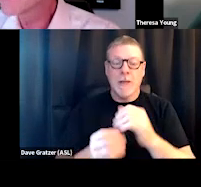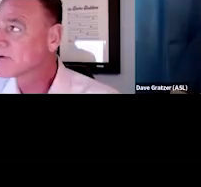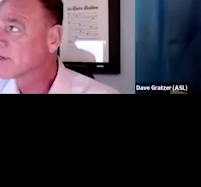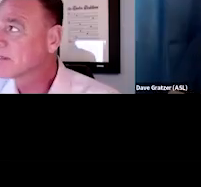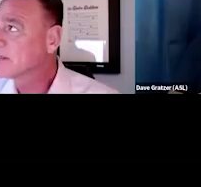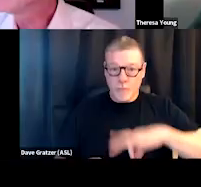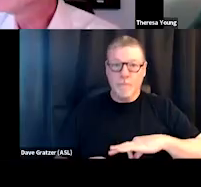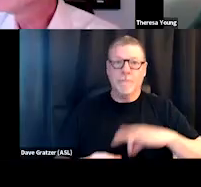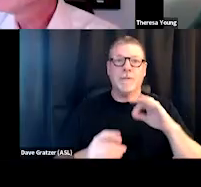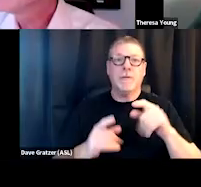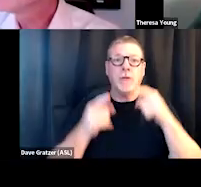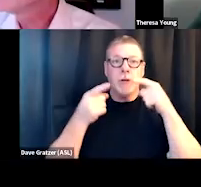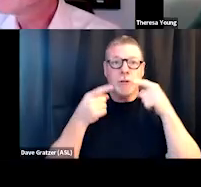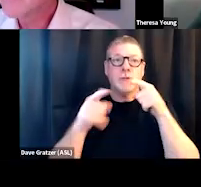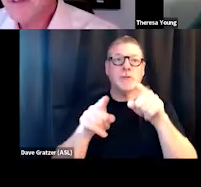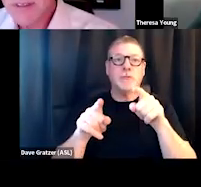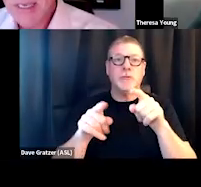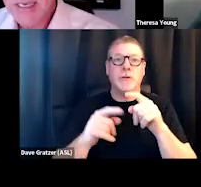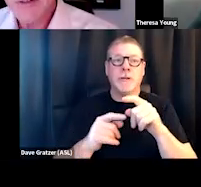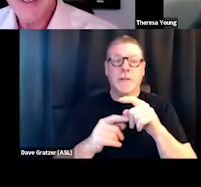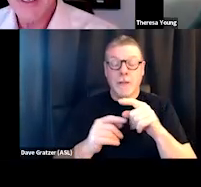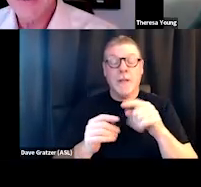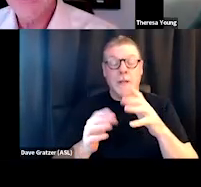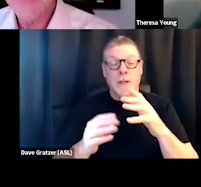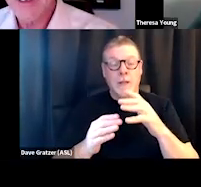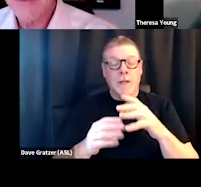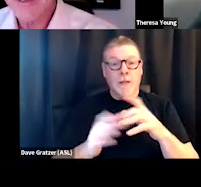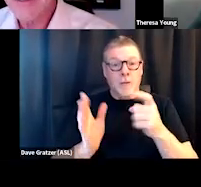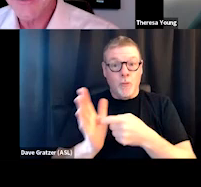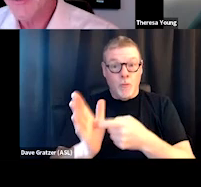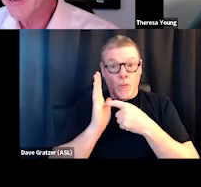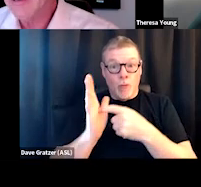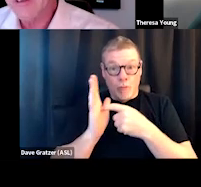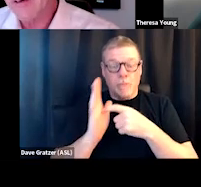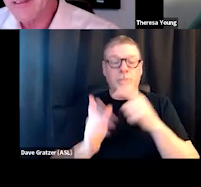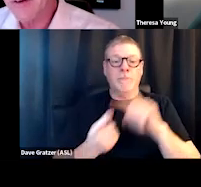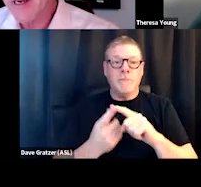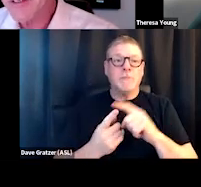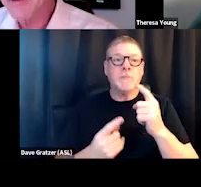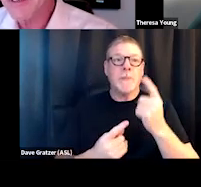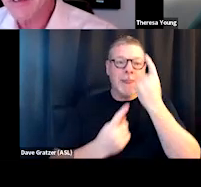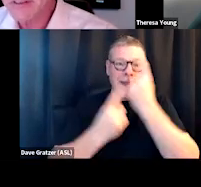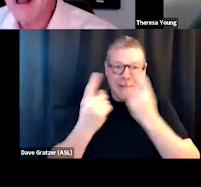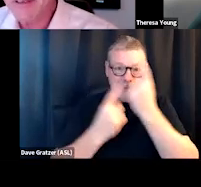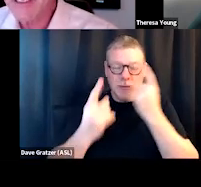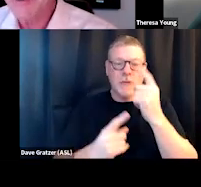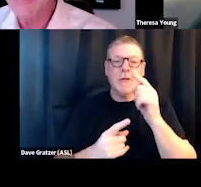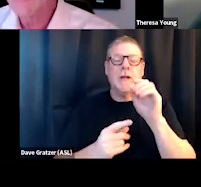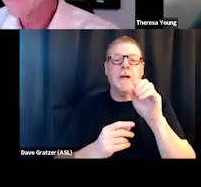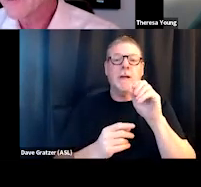just during the, you know, due diligence stage of the considering, you know, consideration of the consolidation